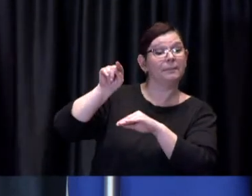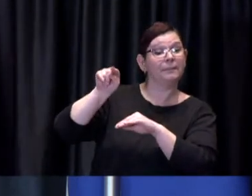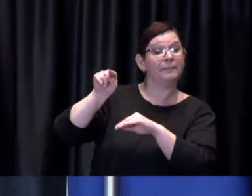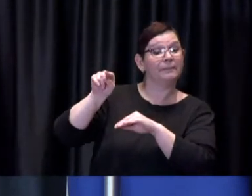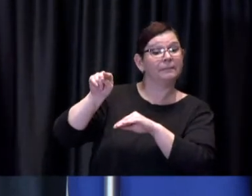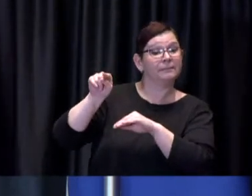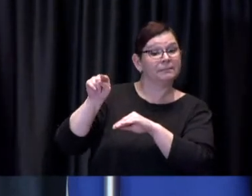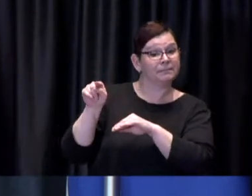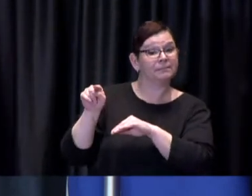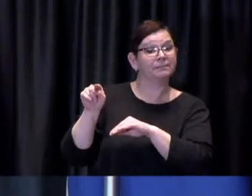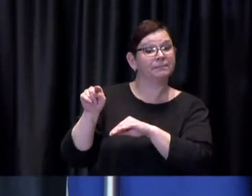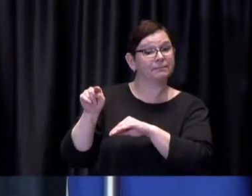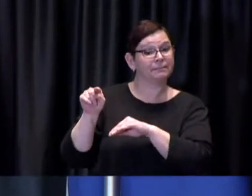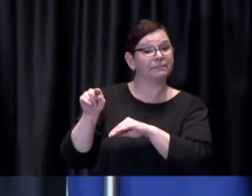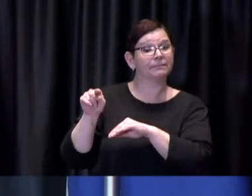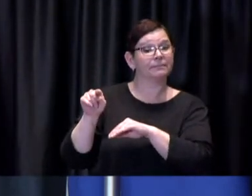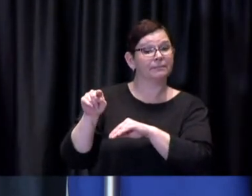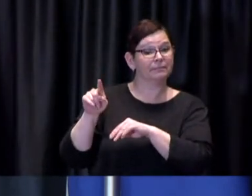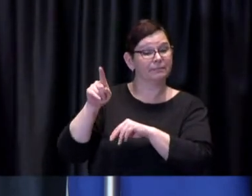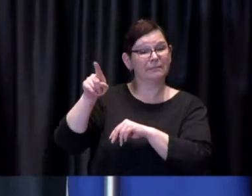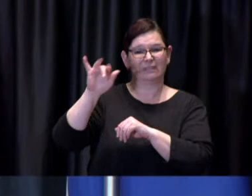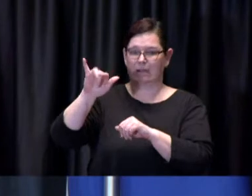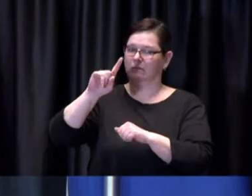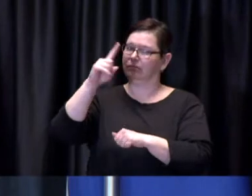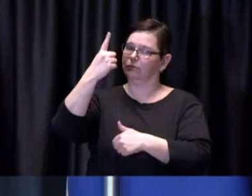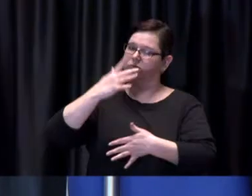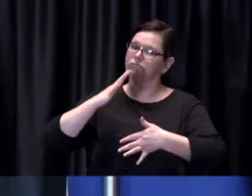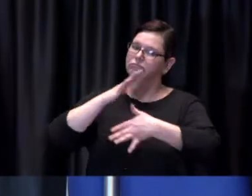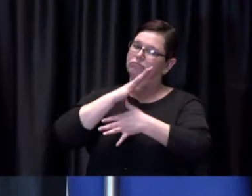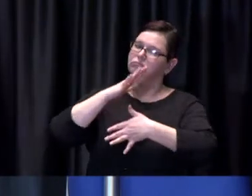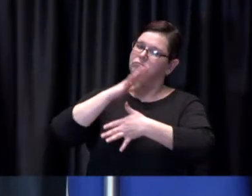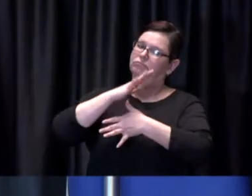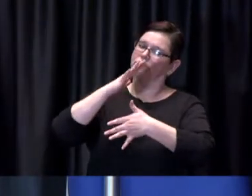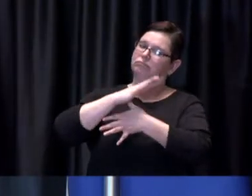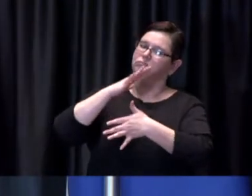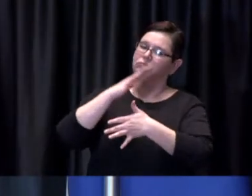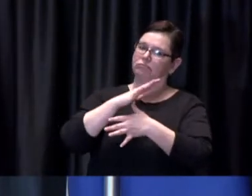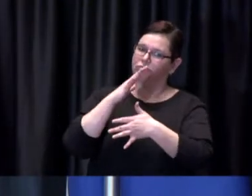it was one of the phase one priorities um I'm very happy to take that offline.